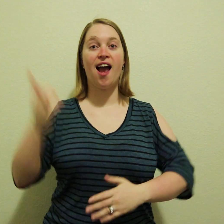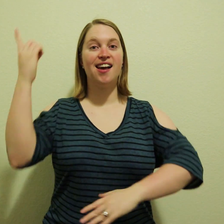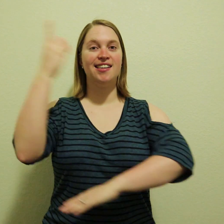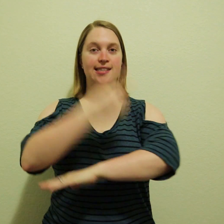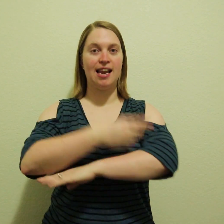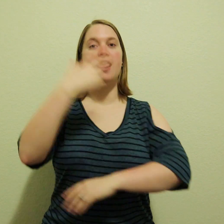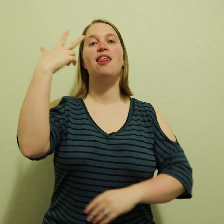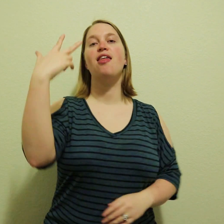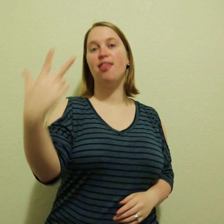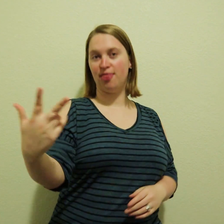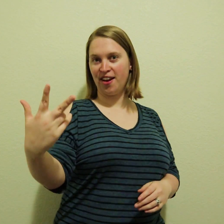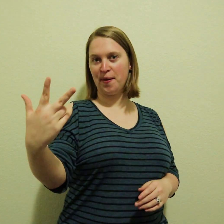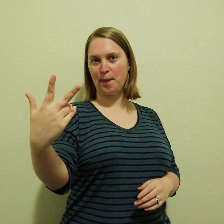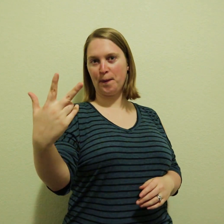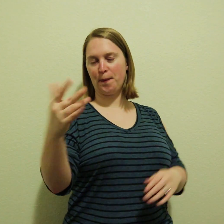Day 3